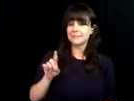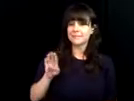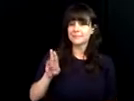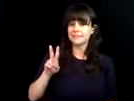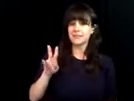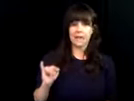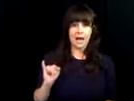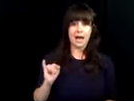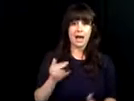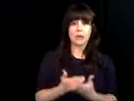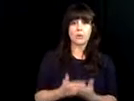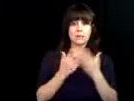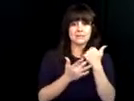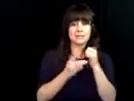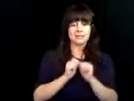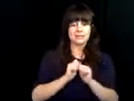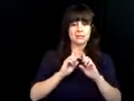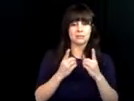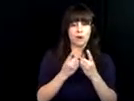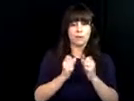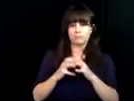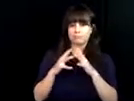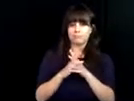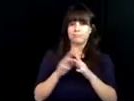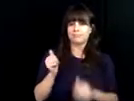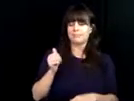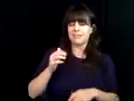to work in independence. Let's look at where technology started and where